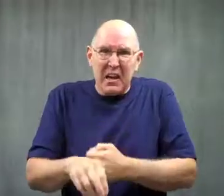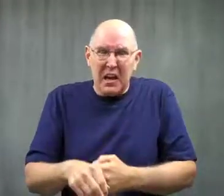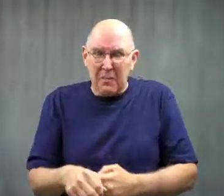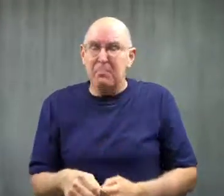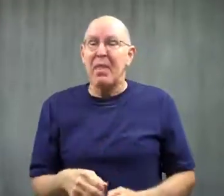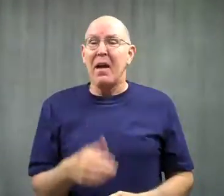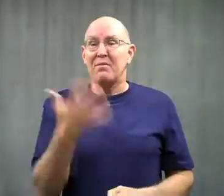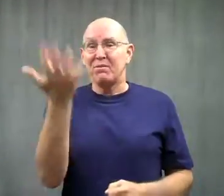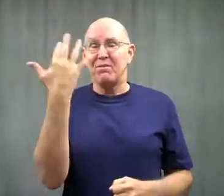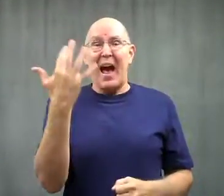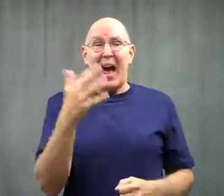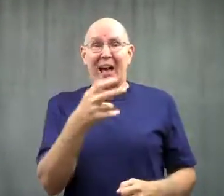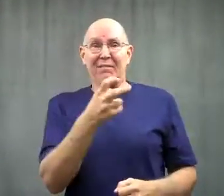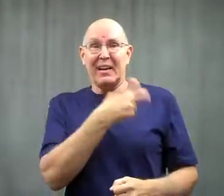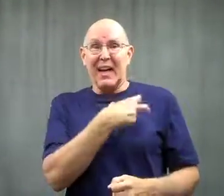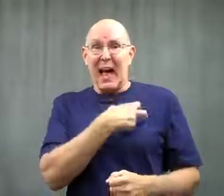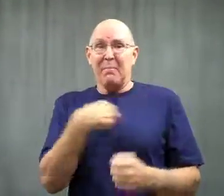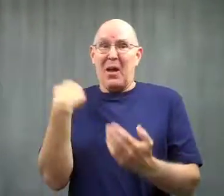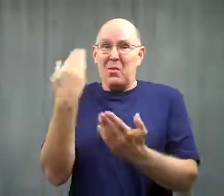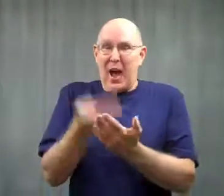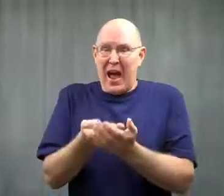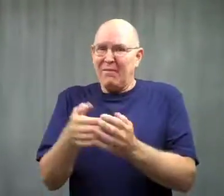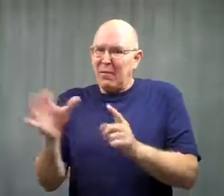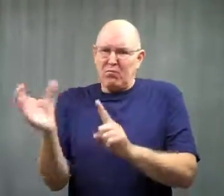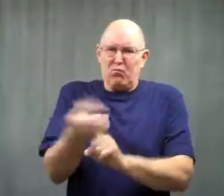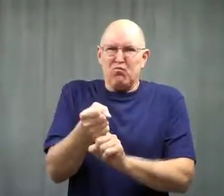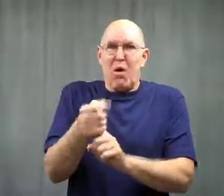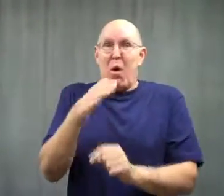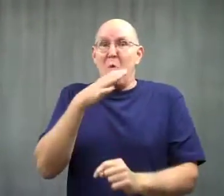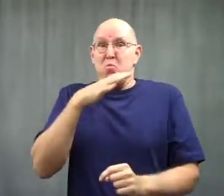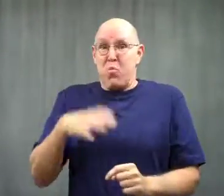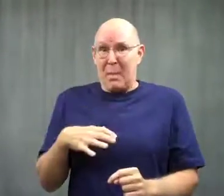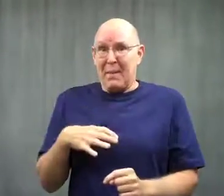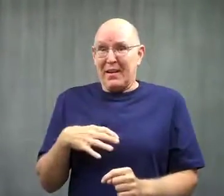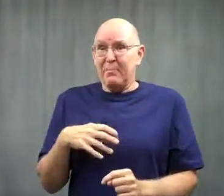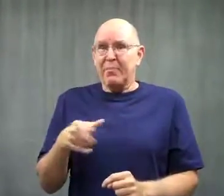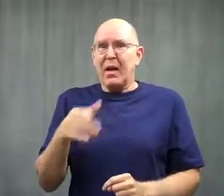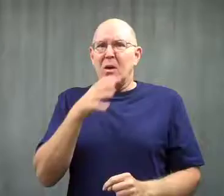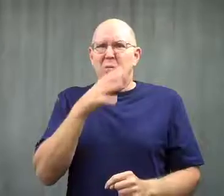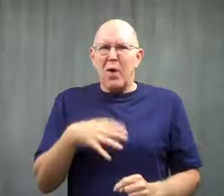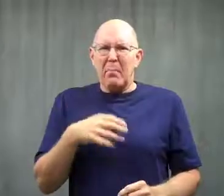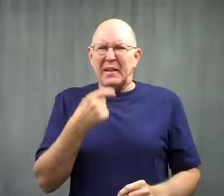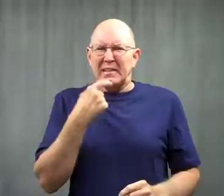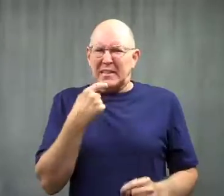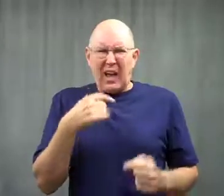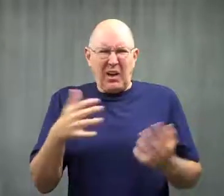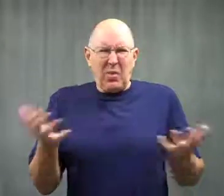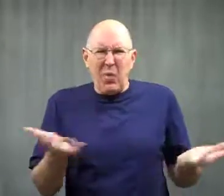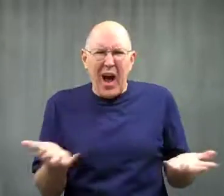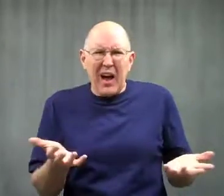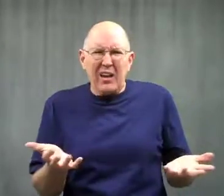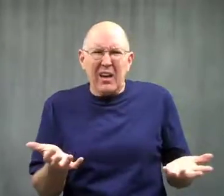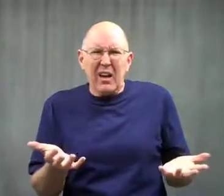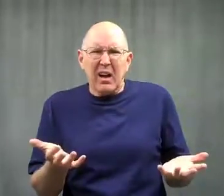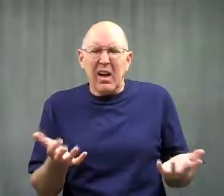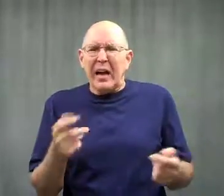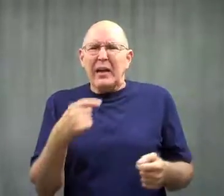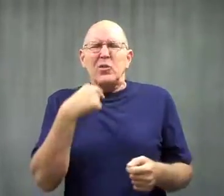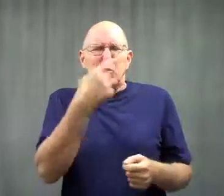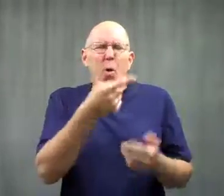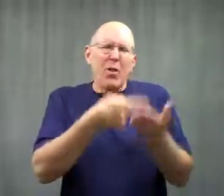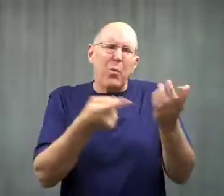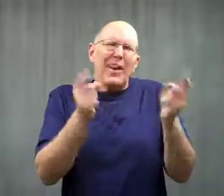Five officers arrived and arrested the woman.